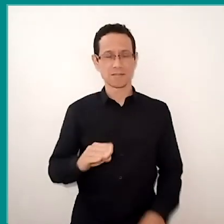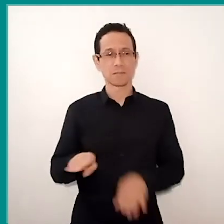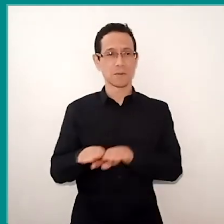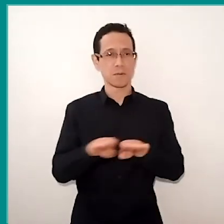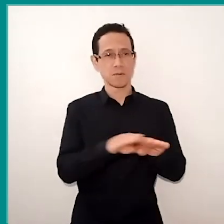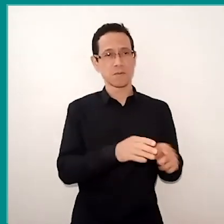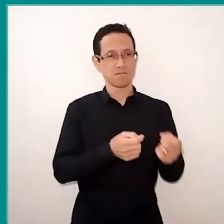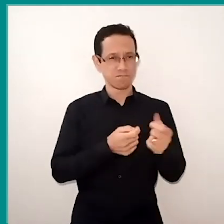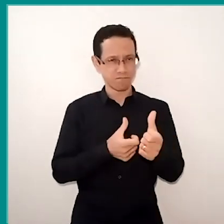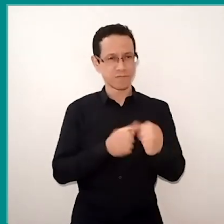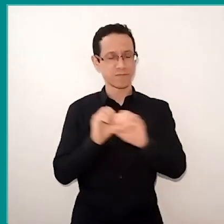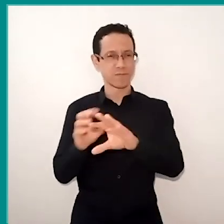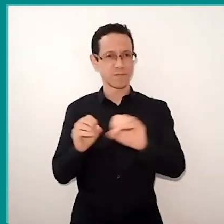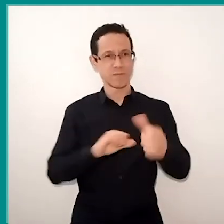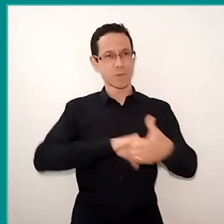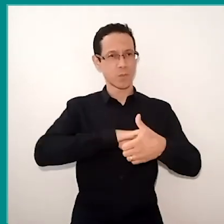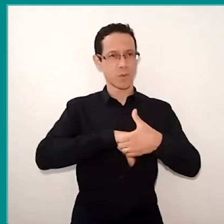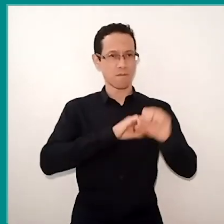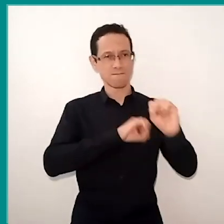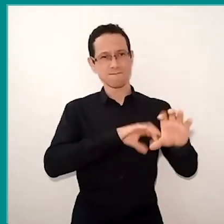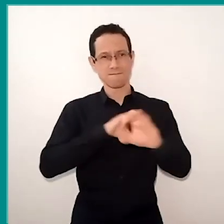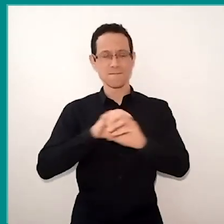and quality in learning of all students,